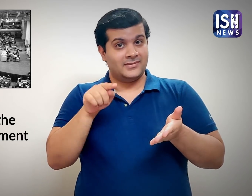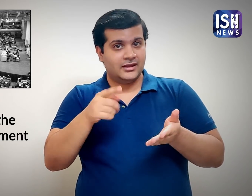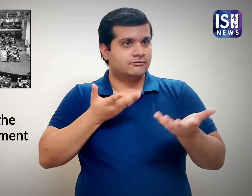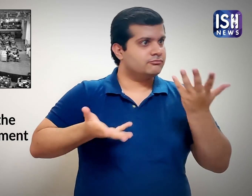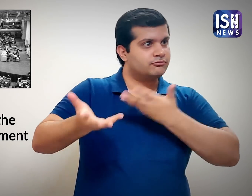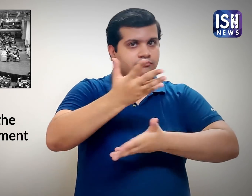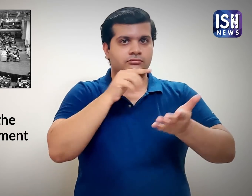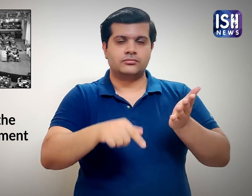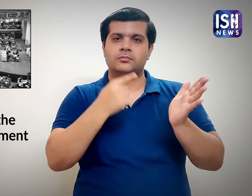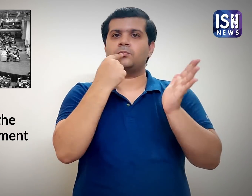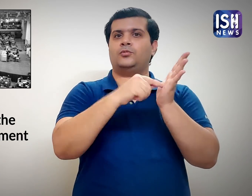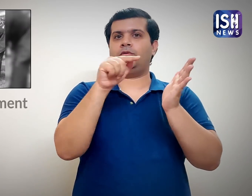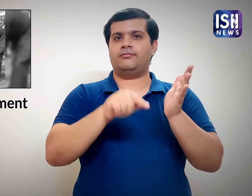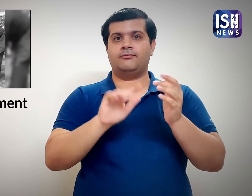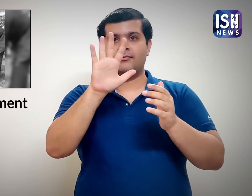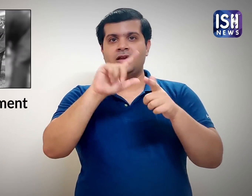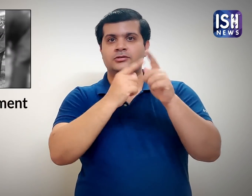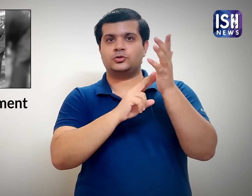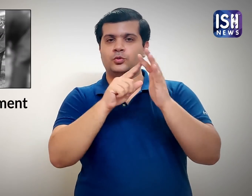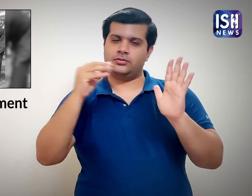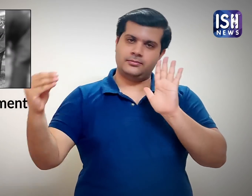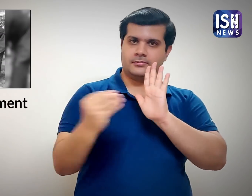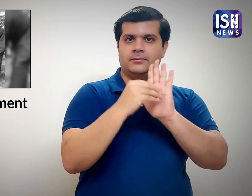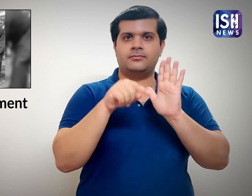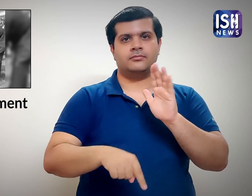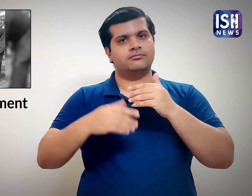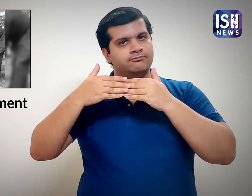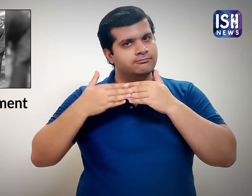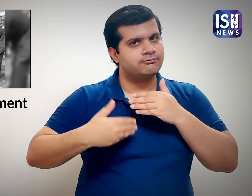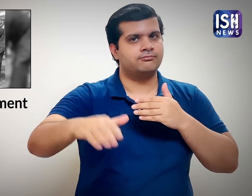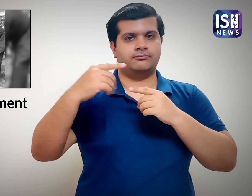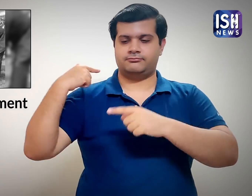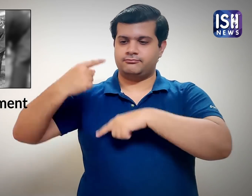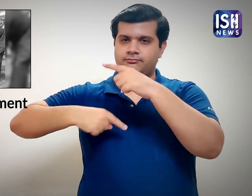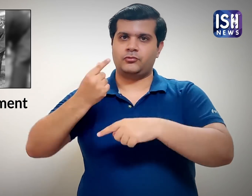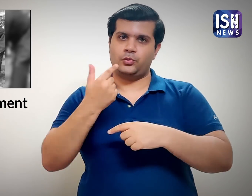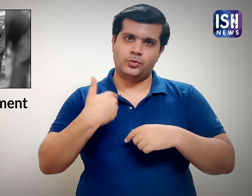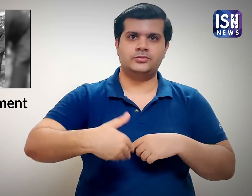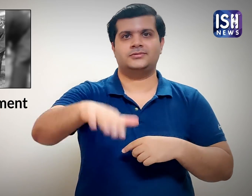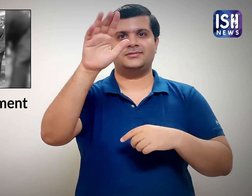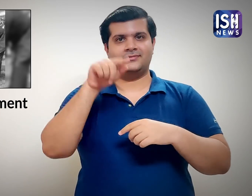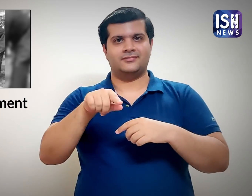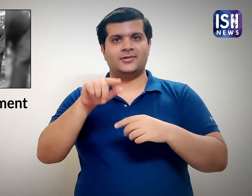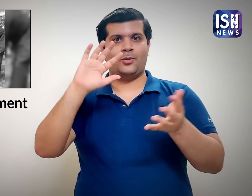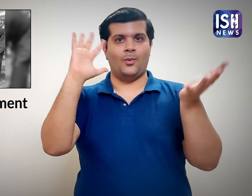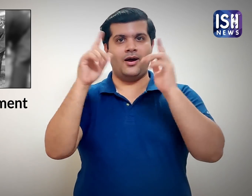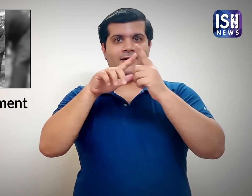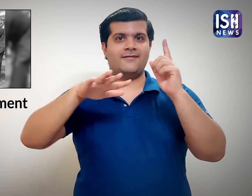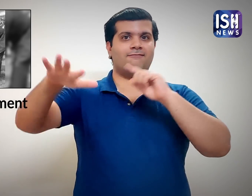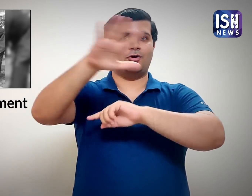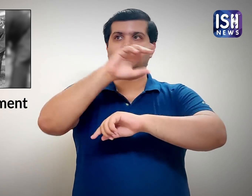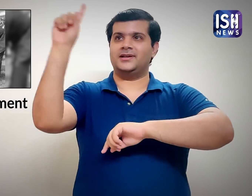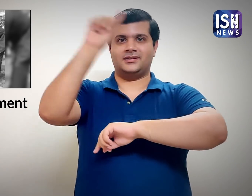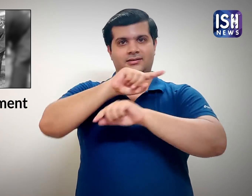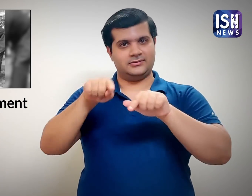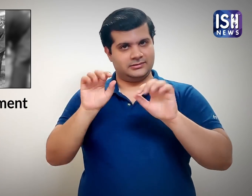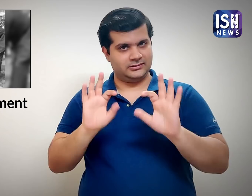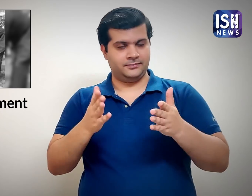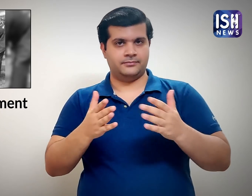Hence, 5th June was decided to be known as World Environment Day.